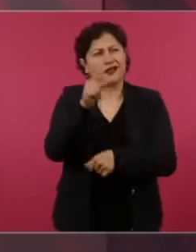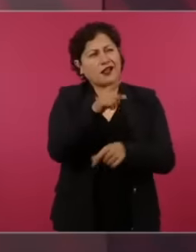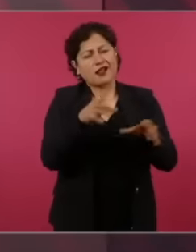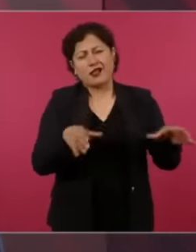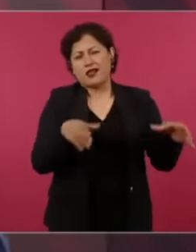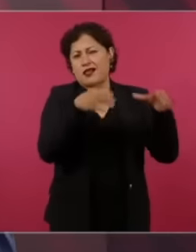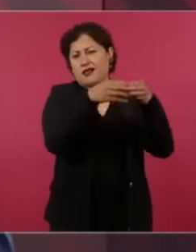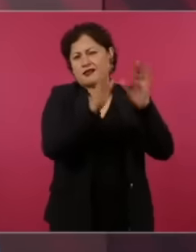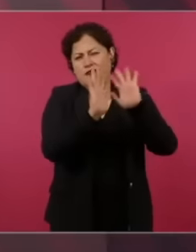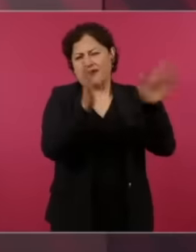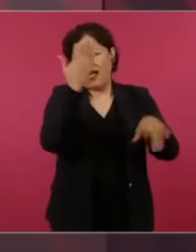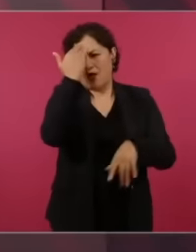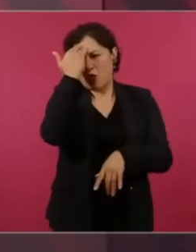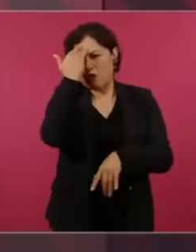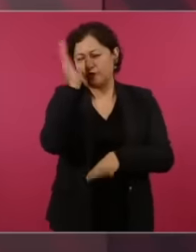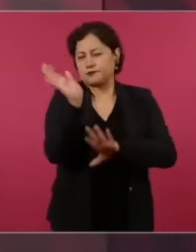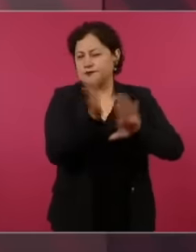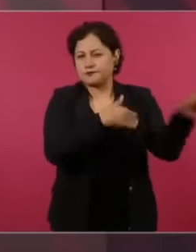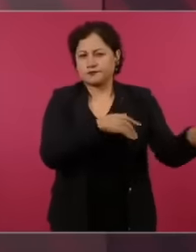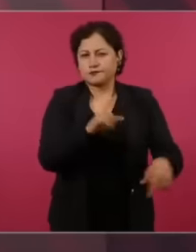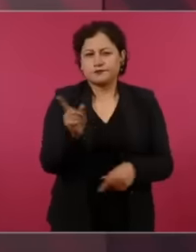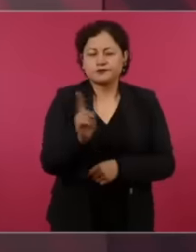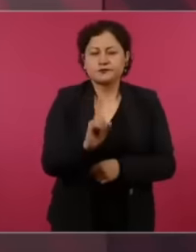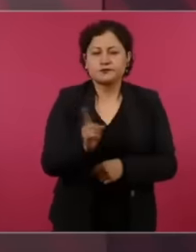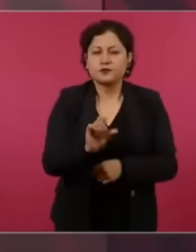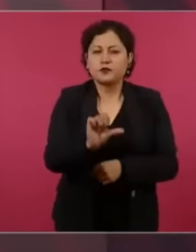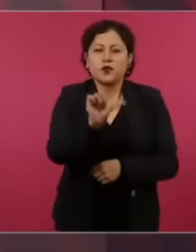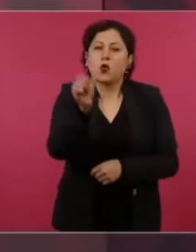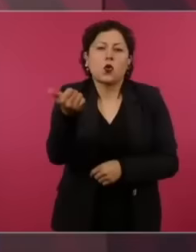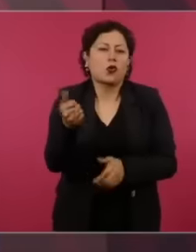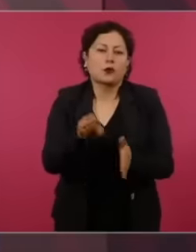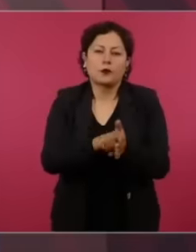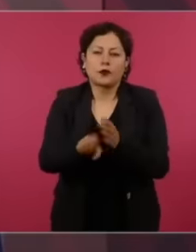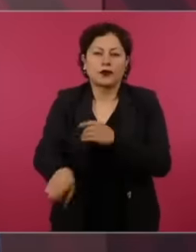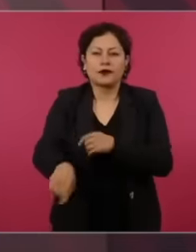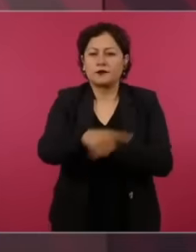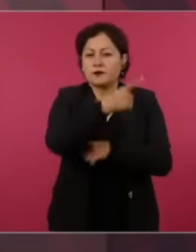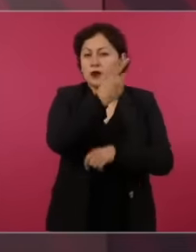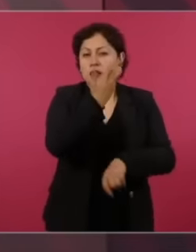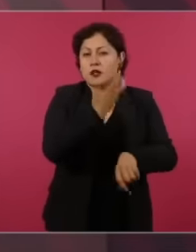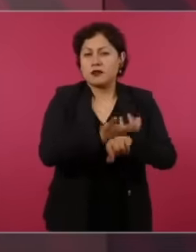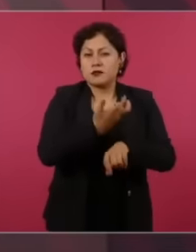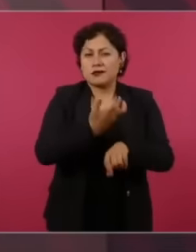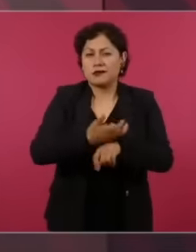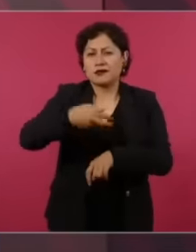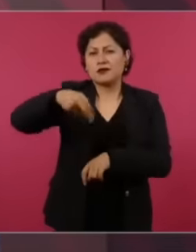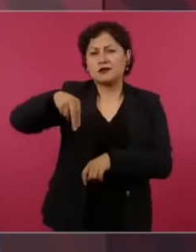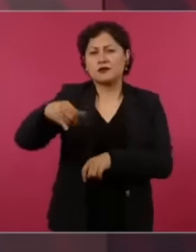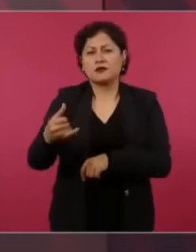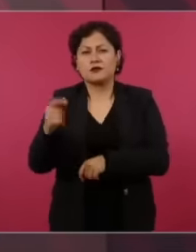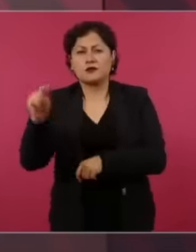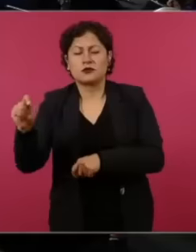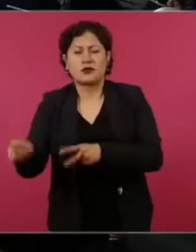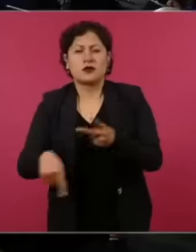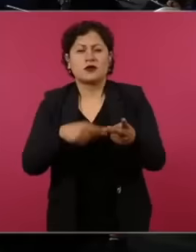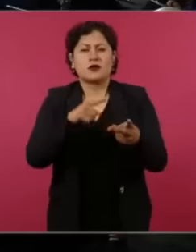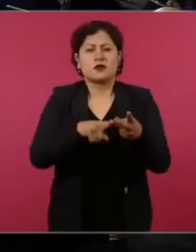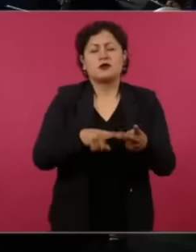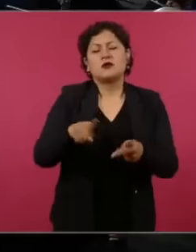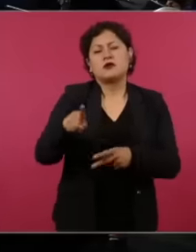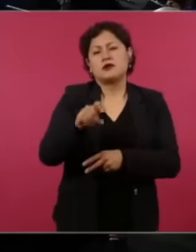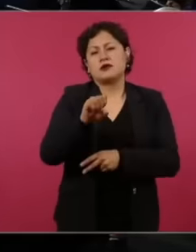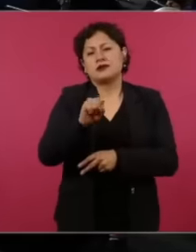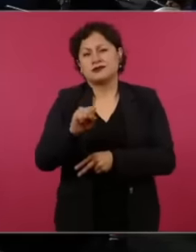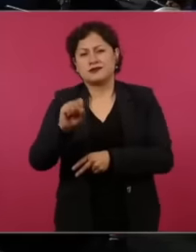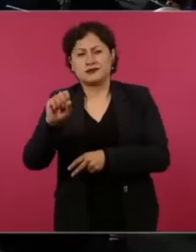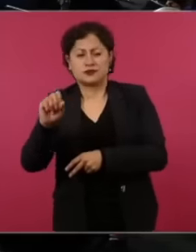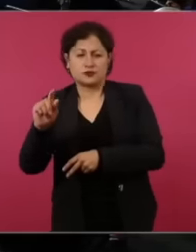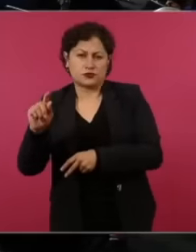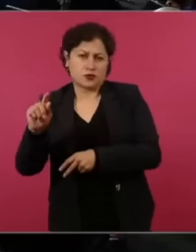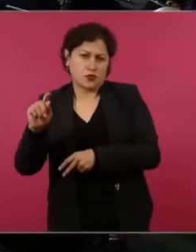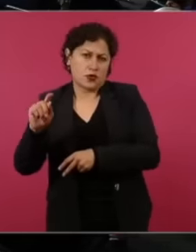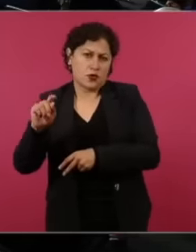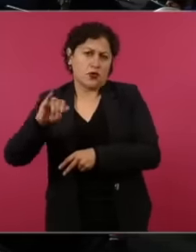but let's talk about the New York Times or the Wall Street journal that dedicates to us, for